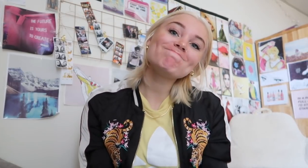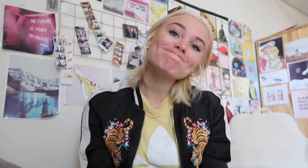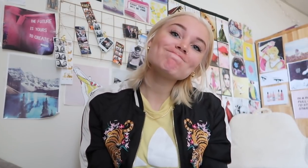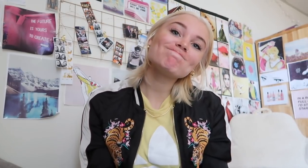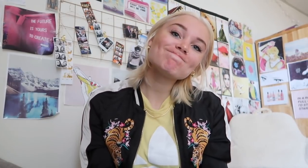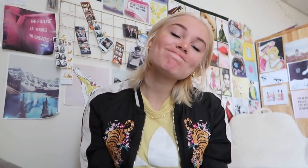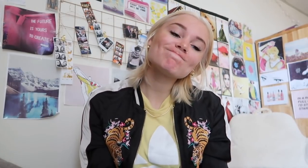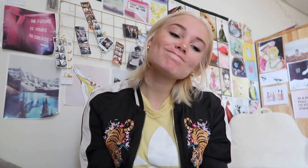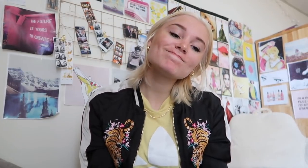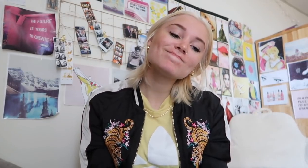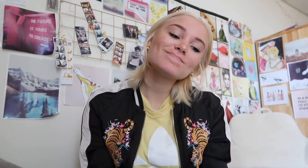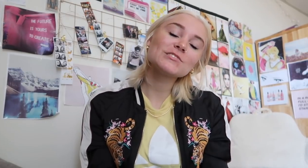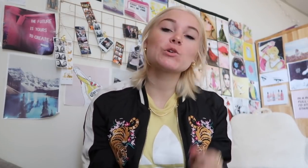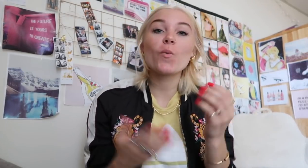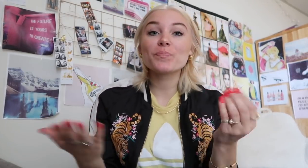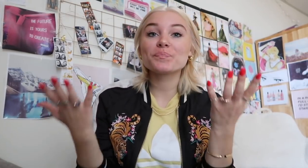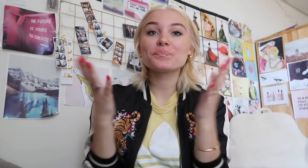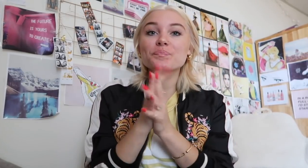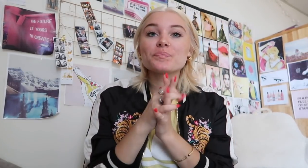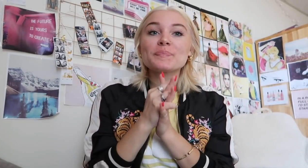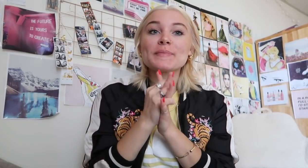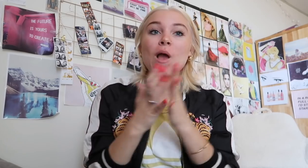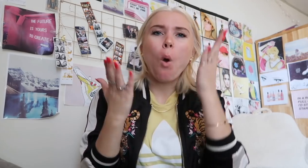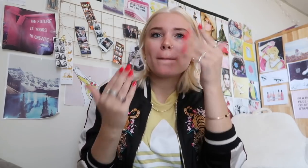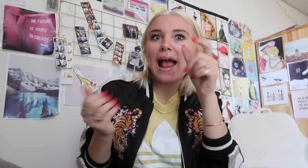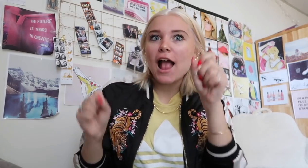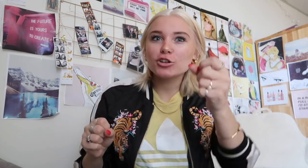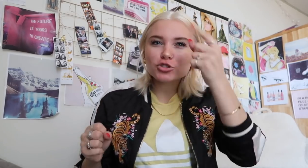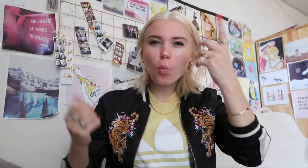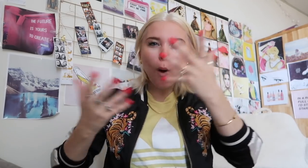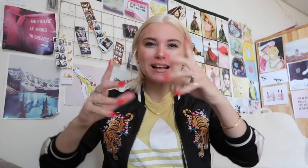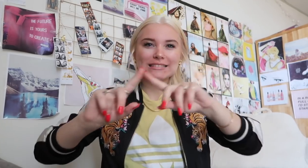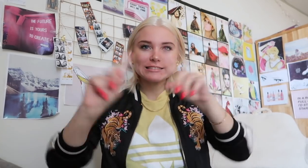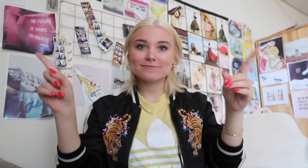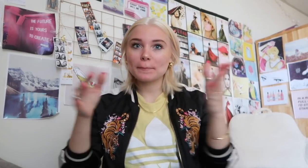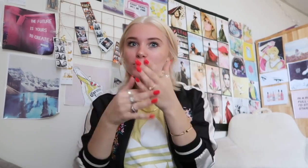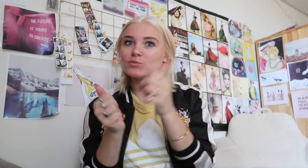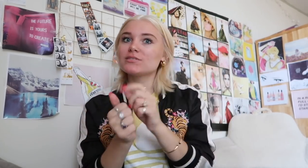yeah well, I hope that you guys would understand more